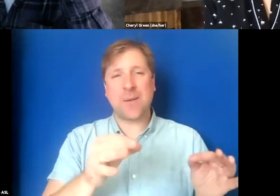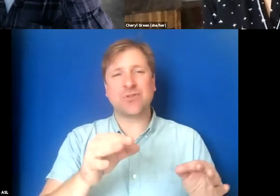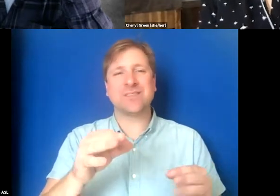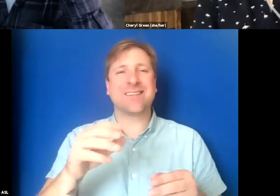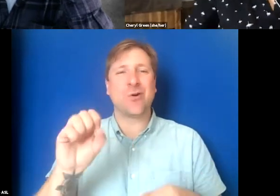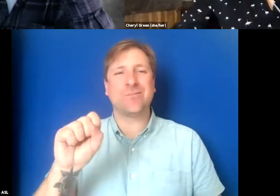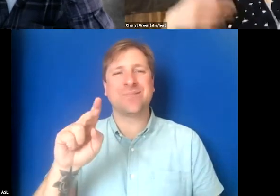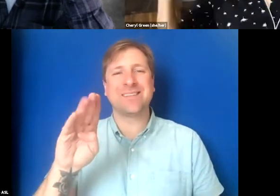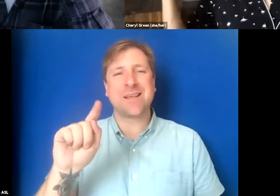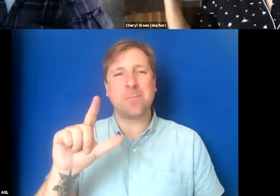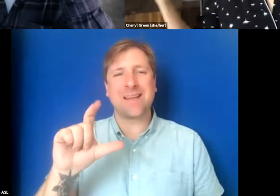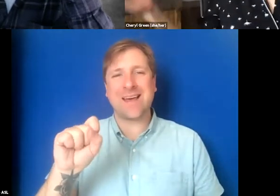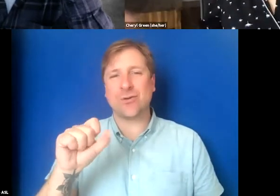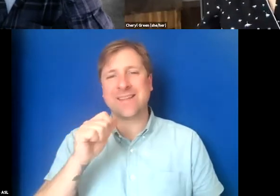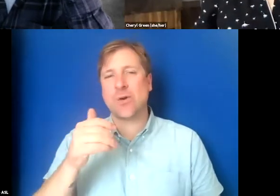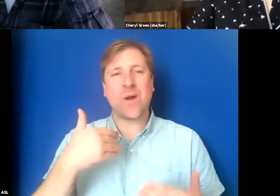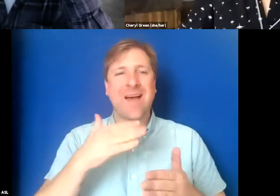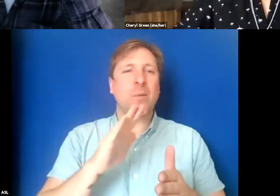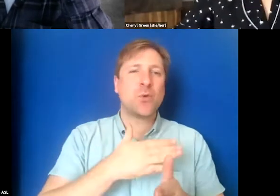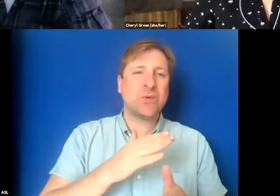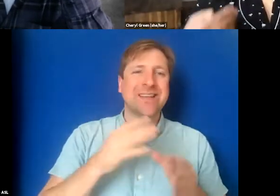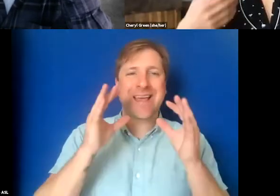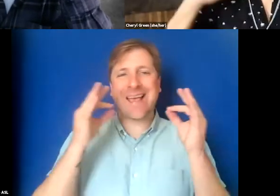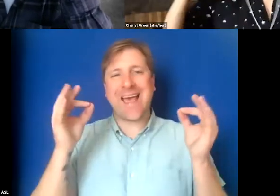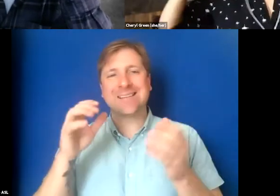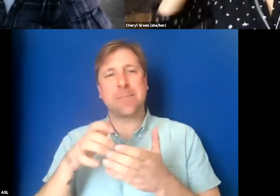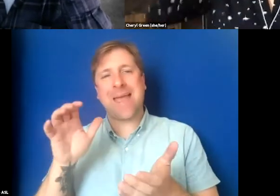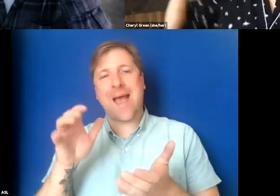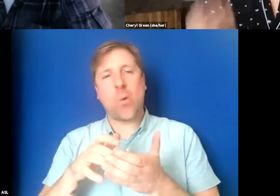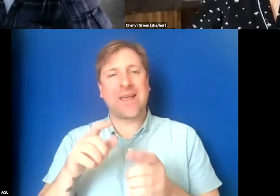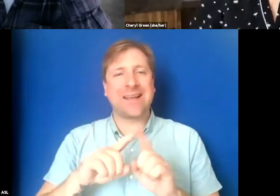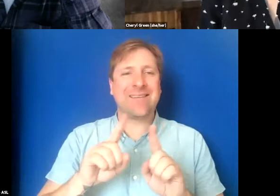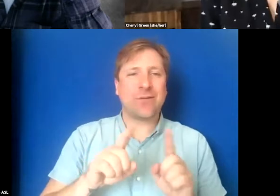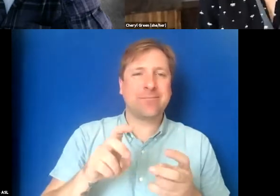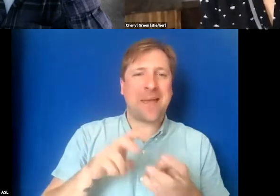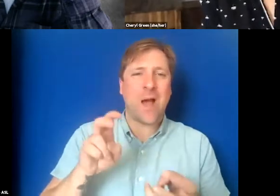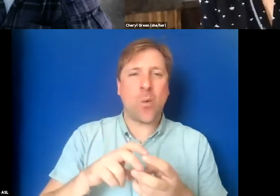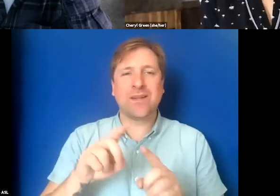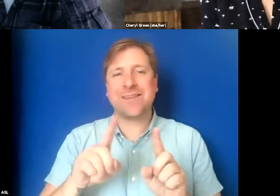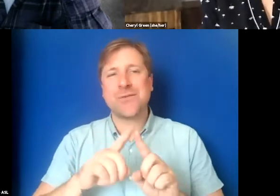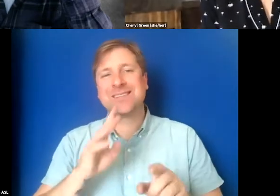They don't have music, and cats meowing, and all the other speaker IDs and all that stuff.